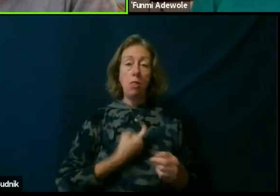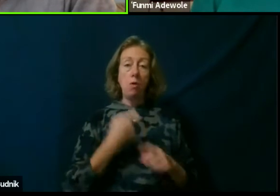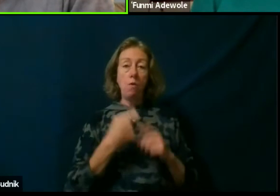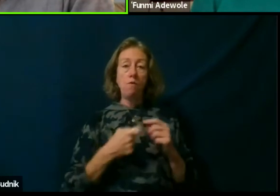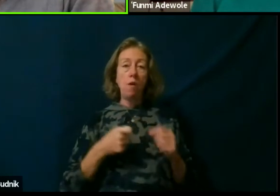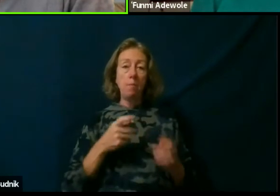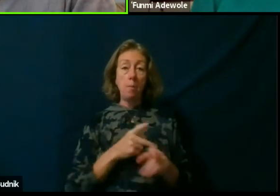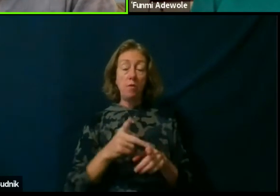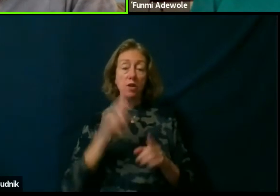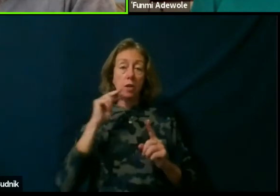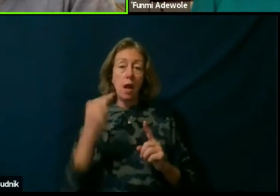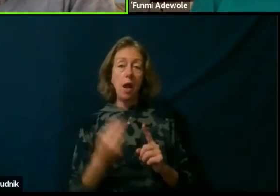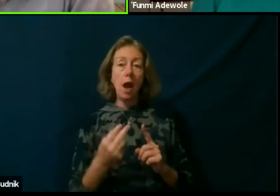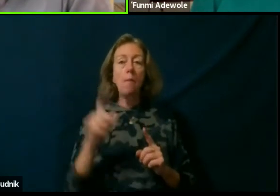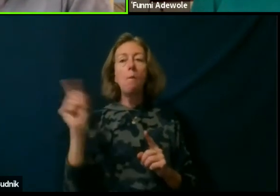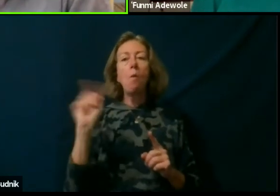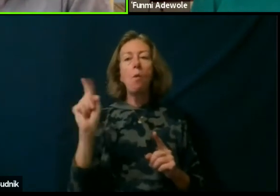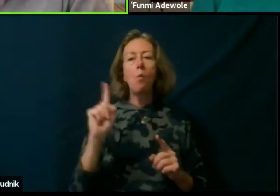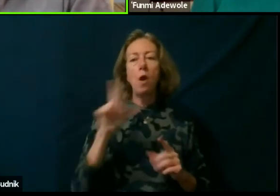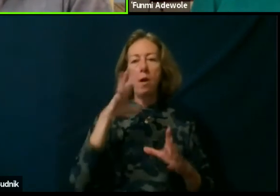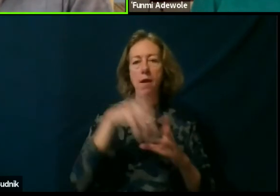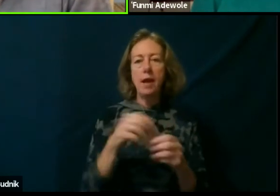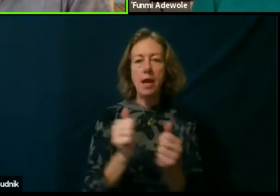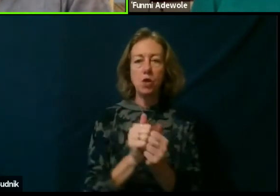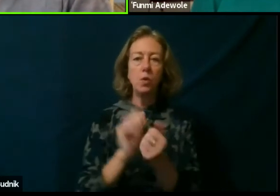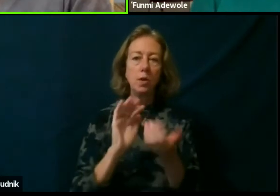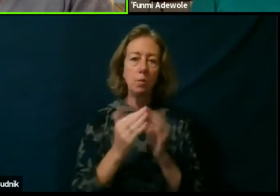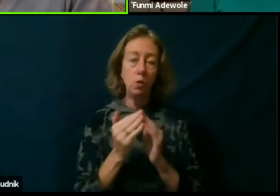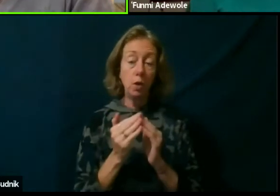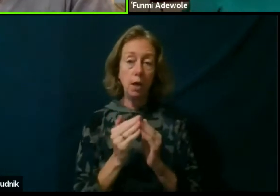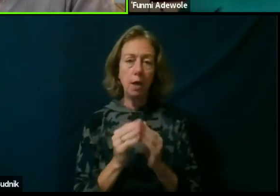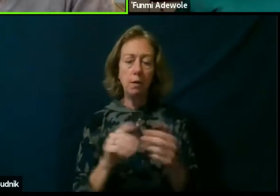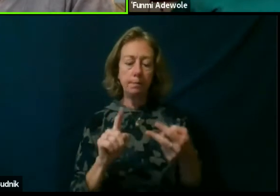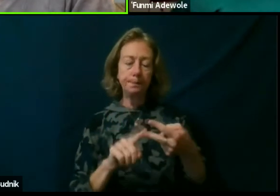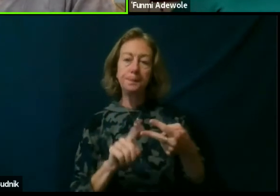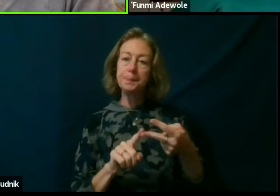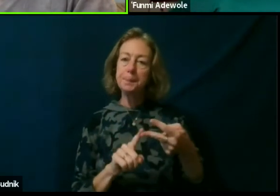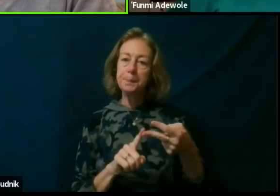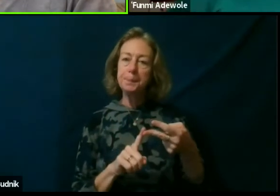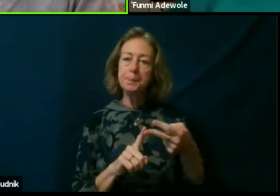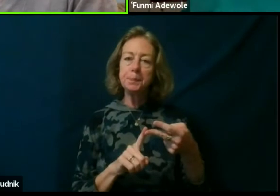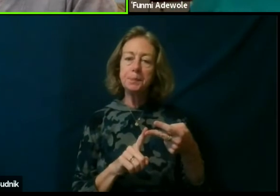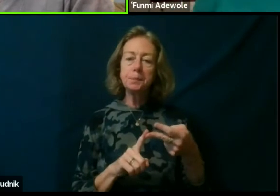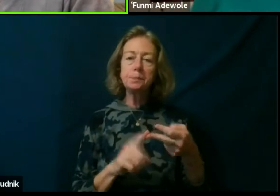but even when we are engaging with community. Two, is that a lot of practices